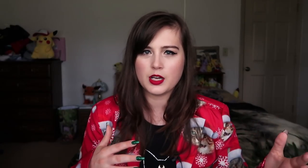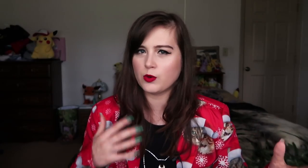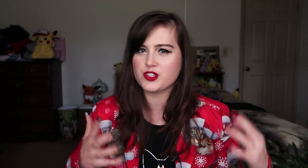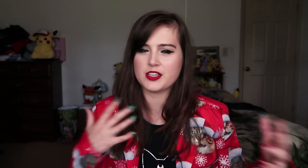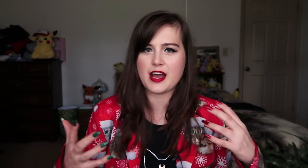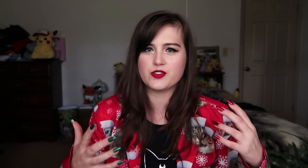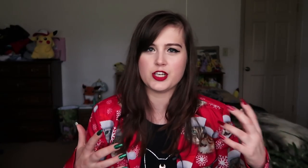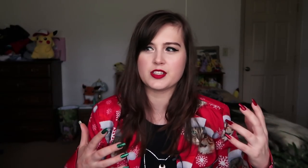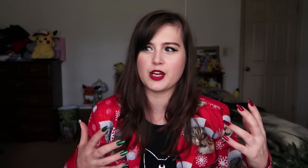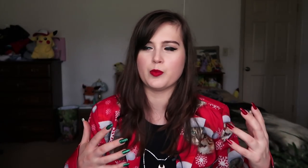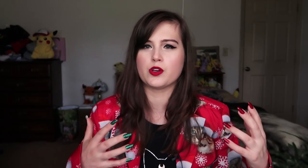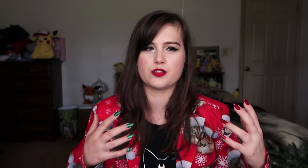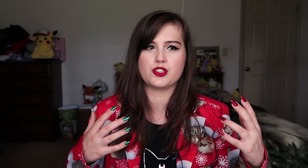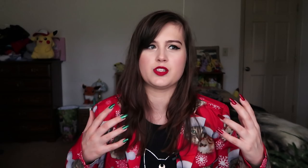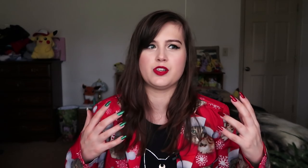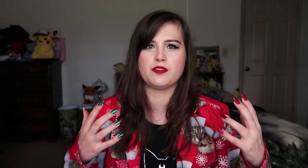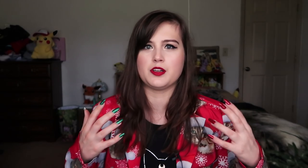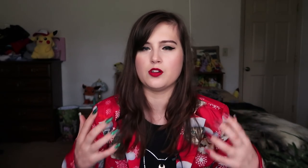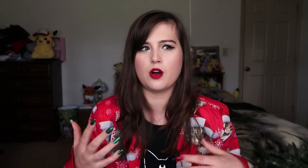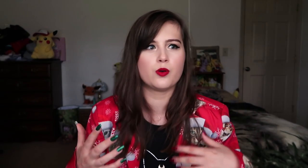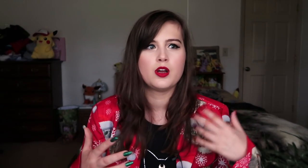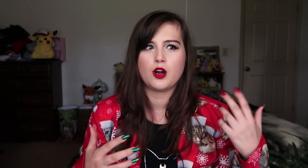And, well, she doesn't have Jason anymore, so she's just feeling very alone.